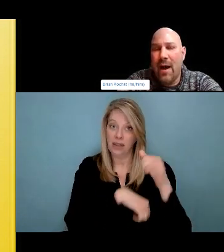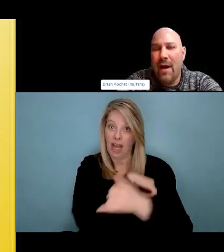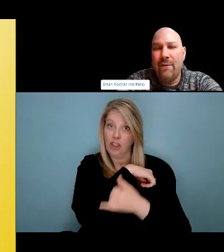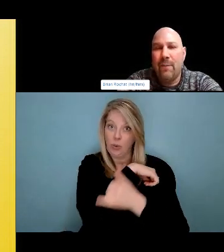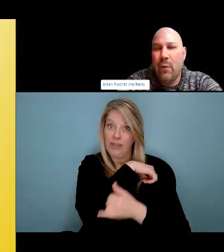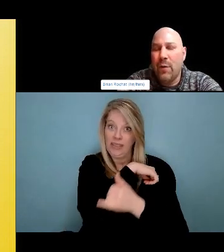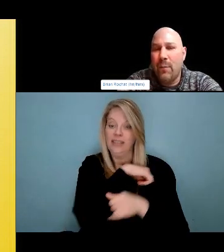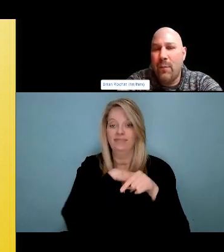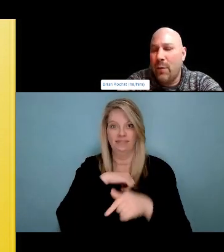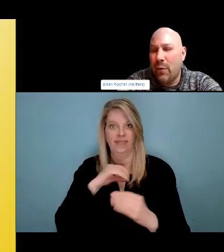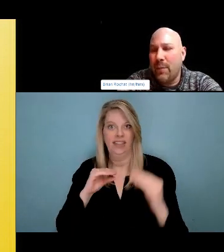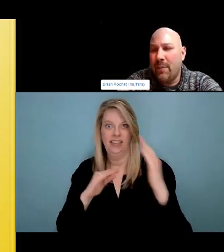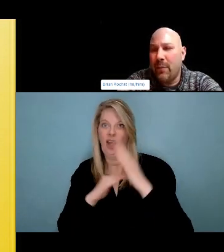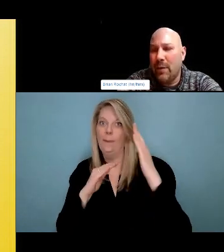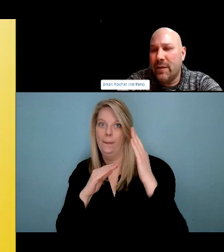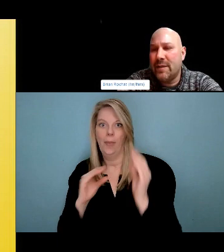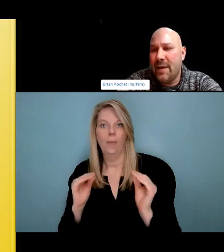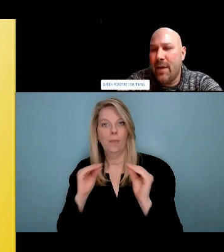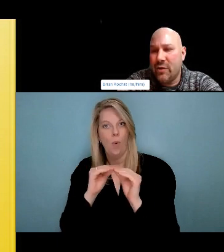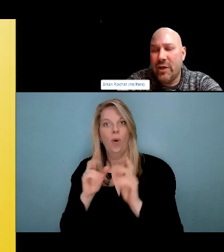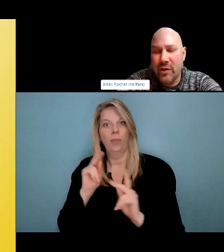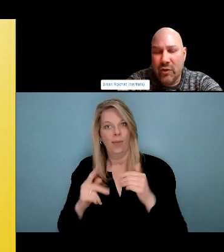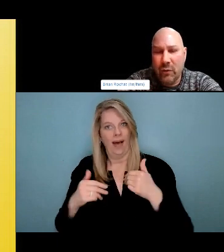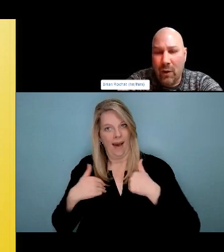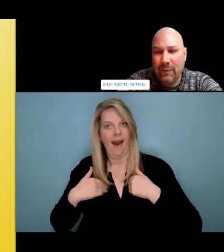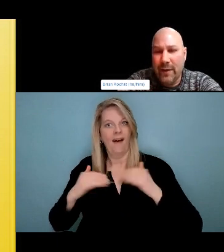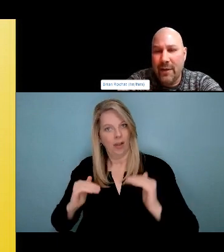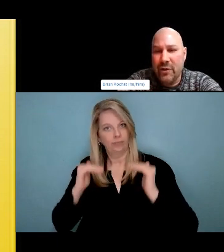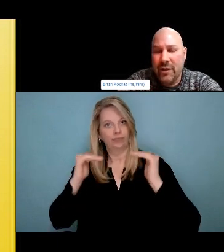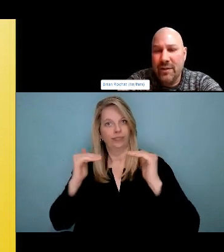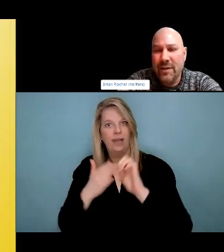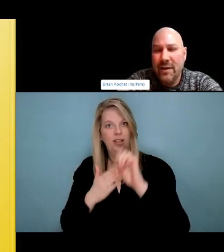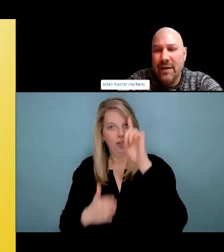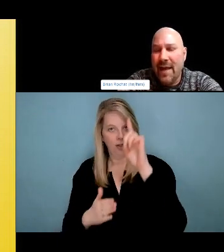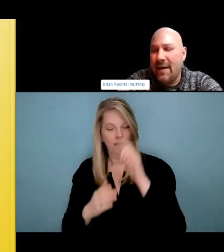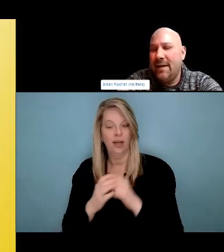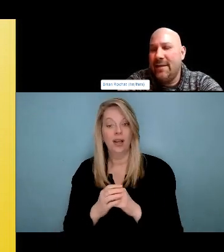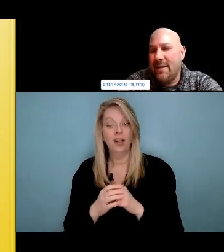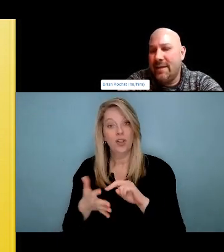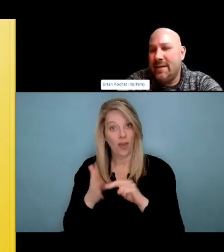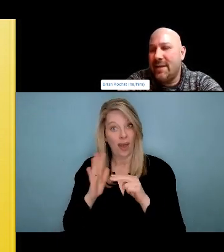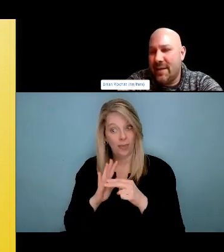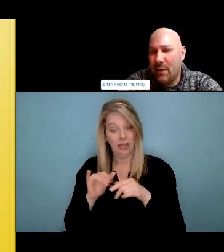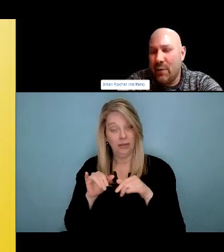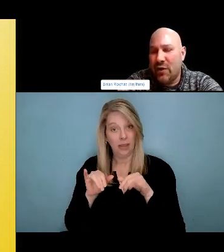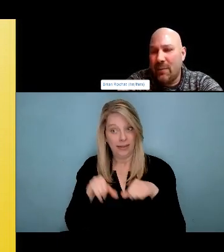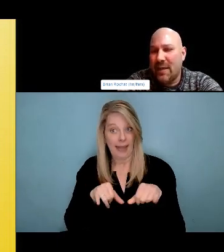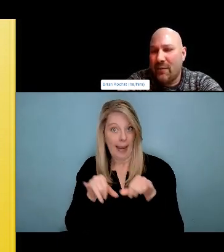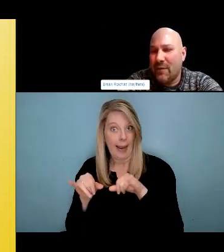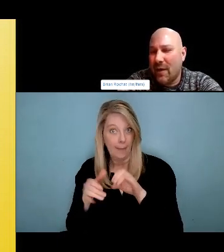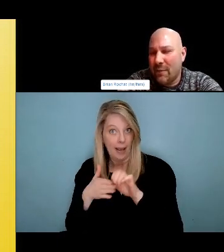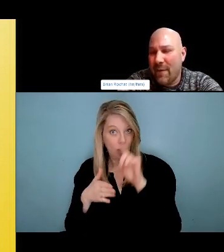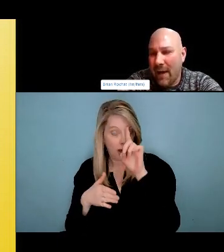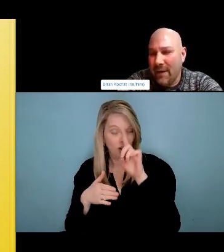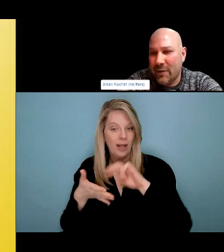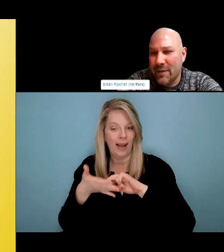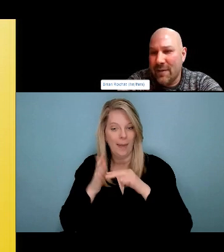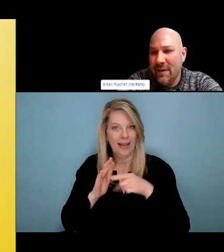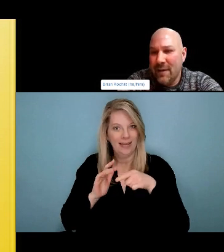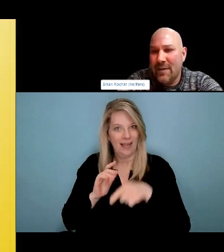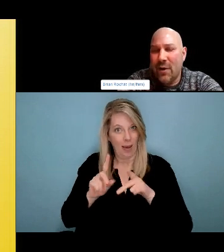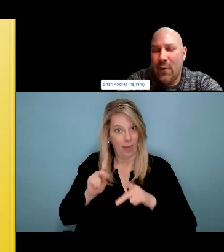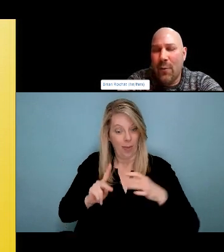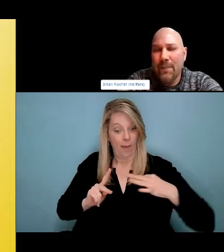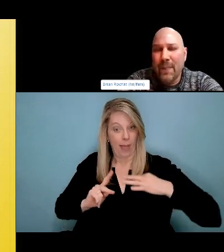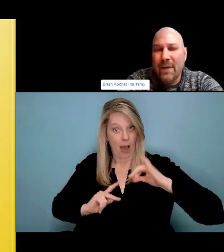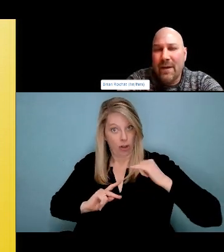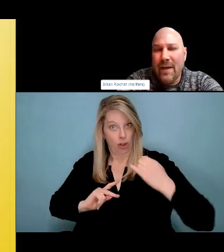you recall the young man in the video named Fabian and although he didn't participate